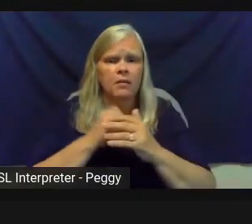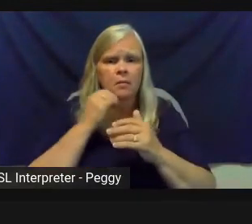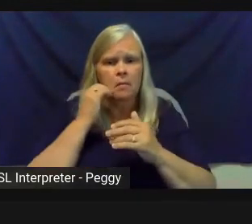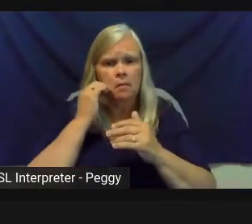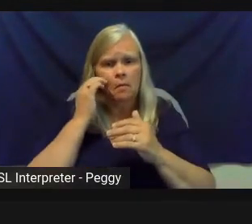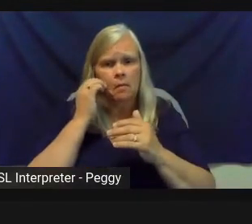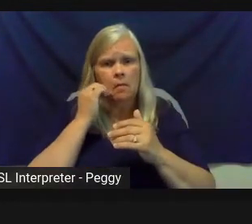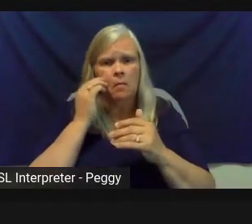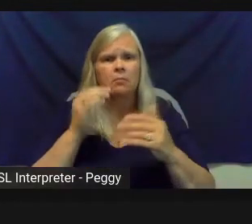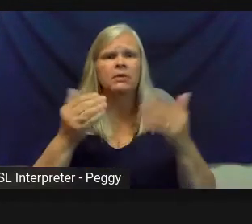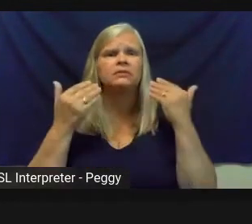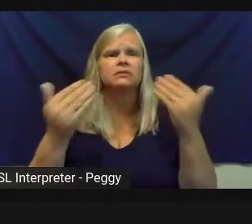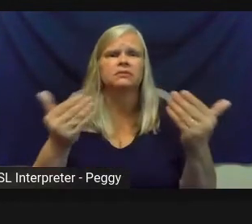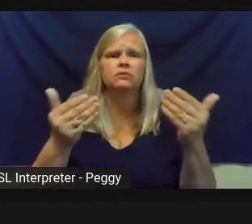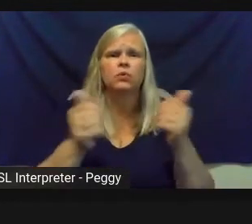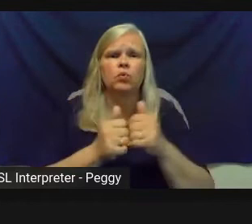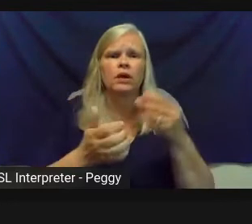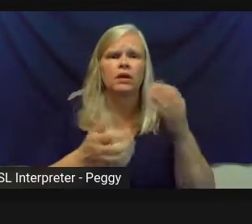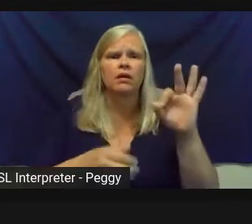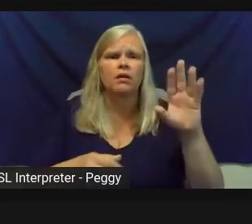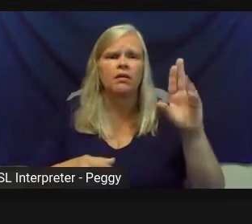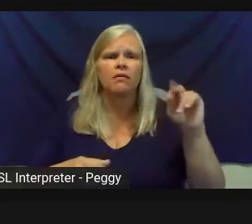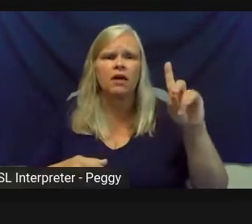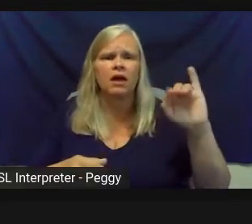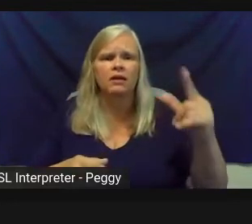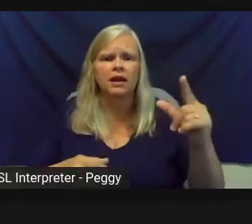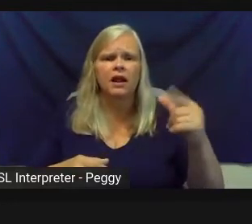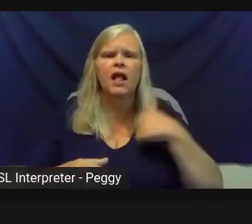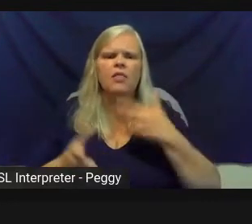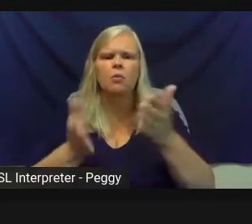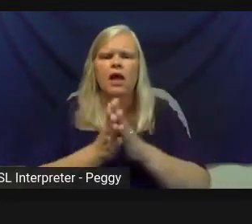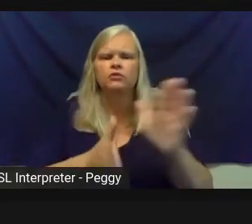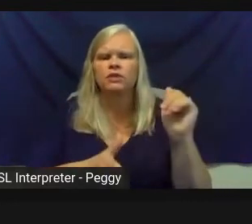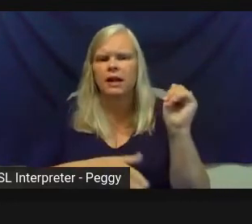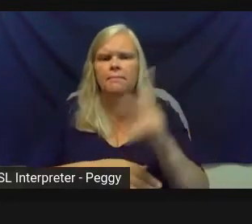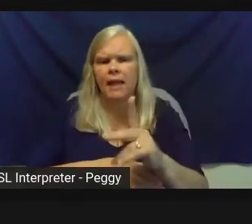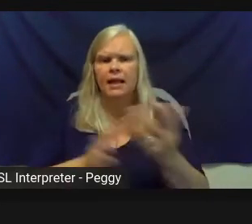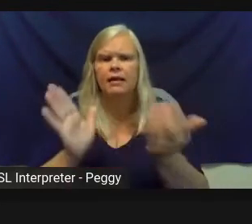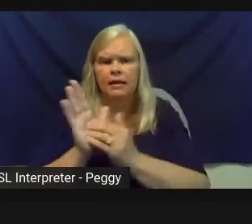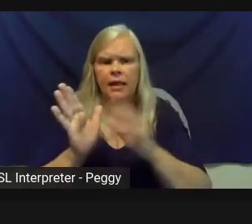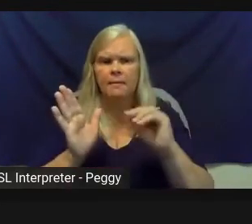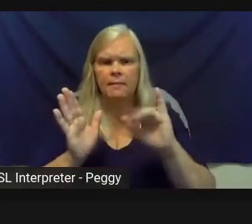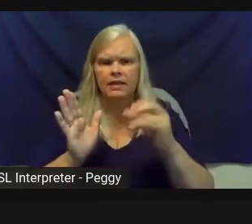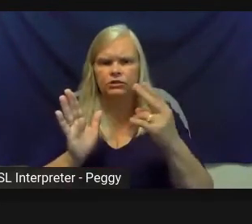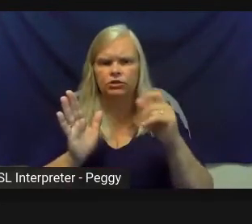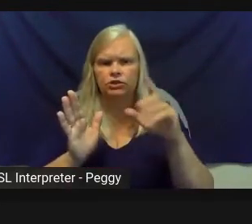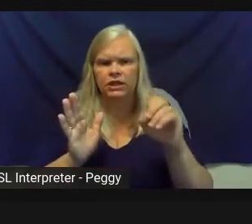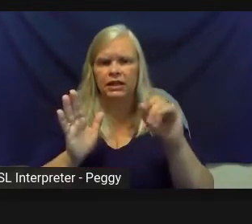on to the funding piece real quick, and we'll bring you back to that point, if we can hear at the end.